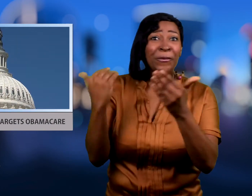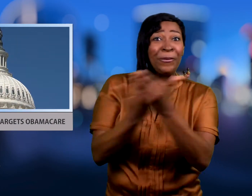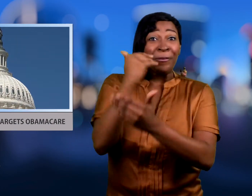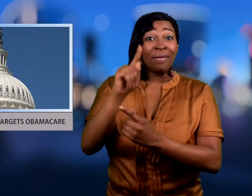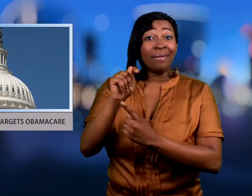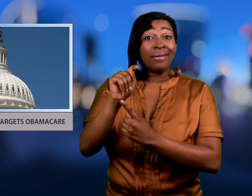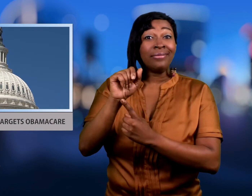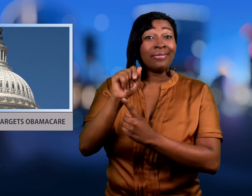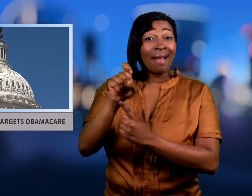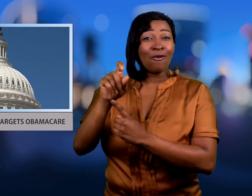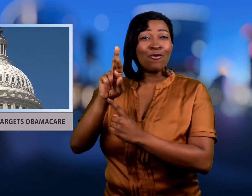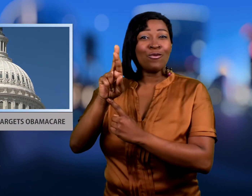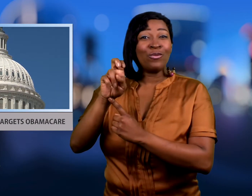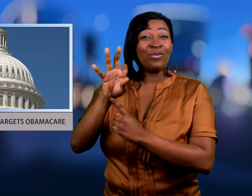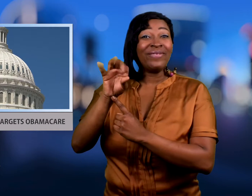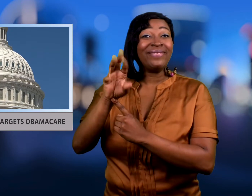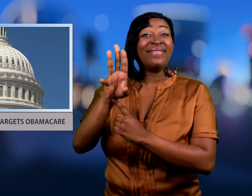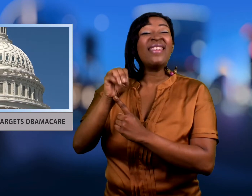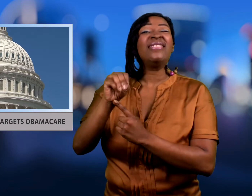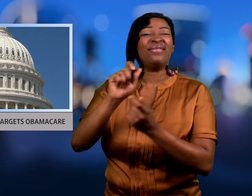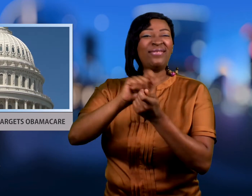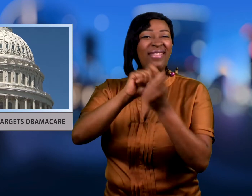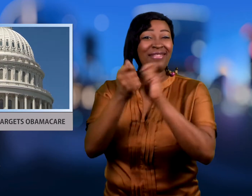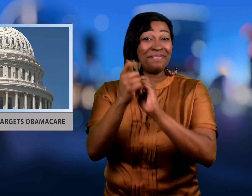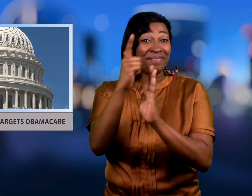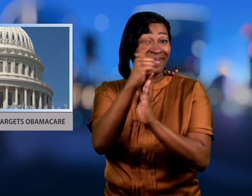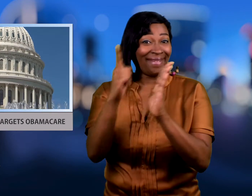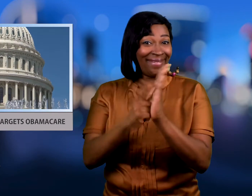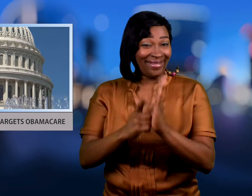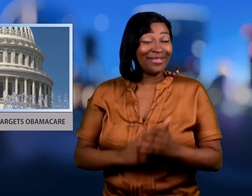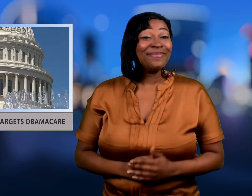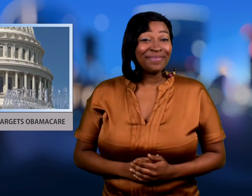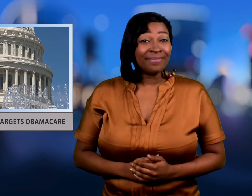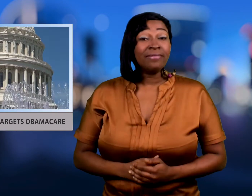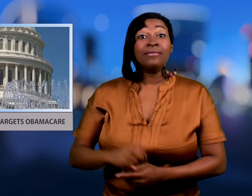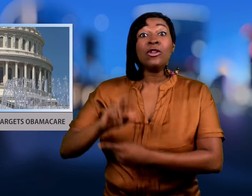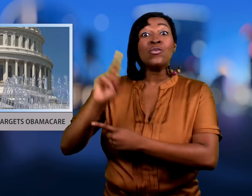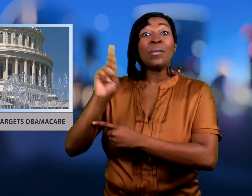version of their new reform bill.